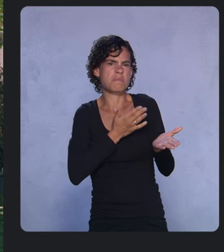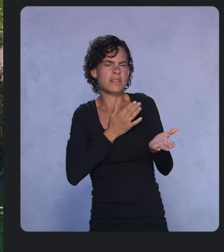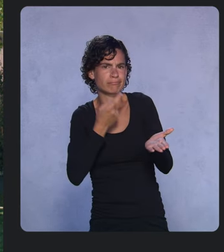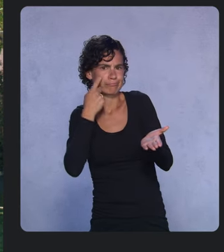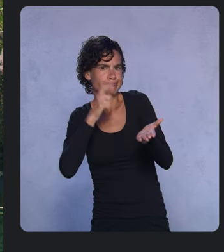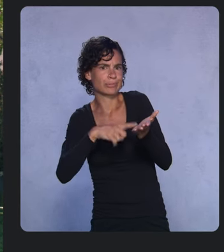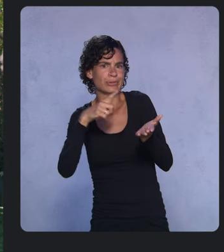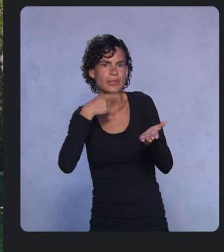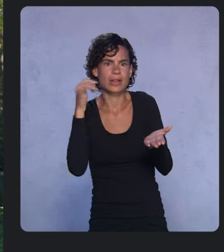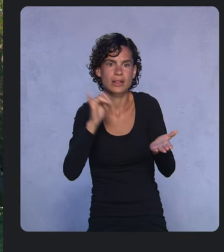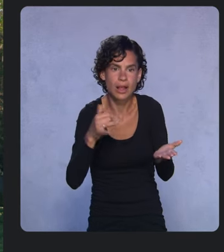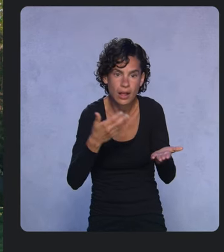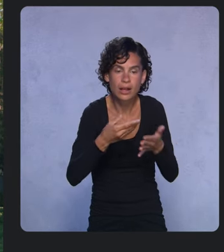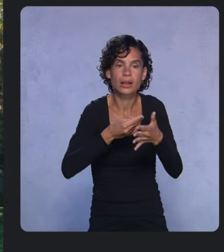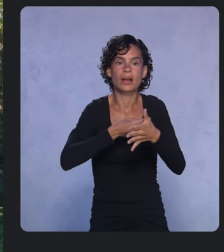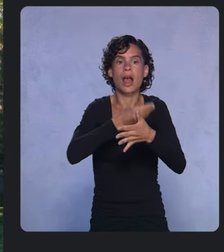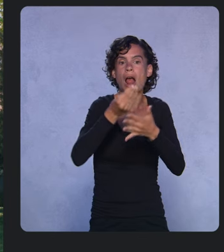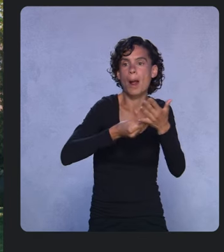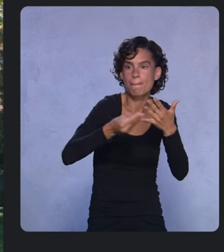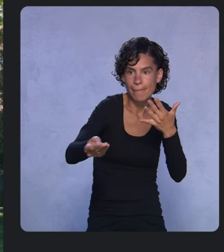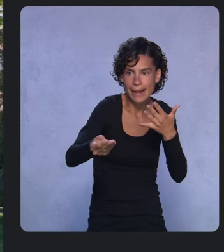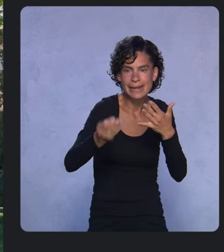you can track the artifacts across the whole process.